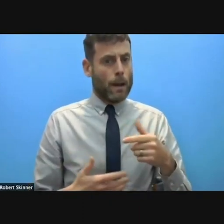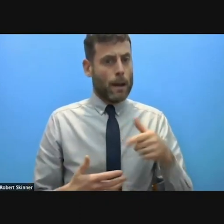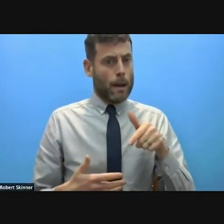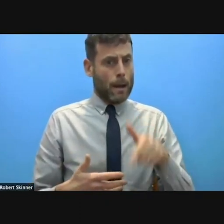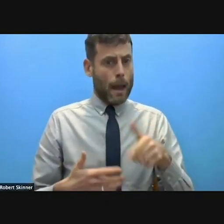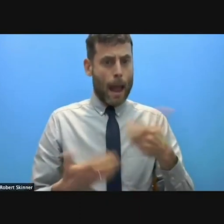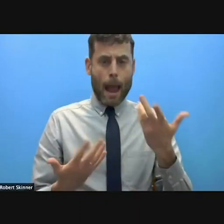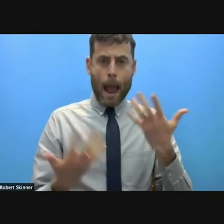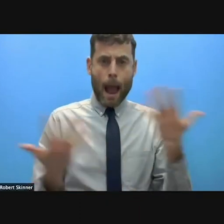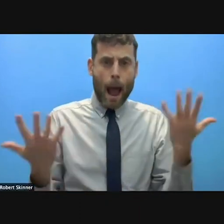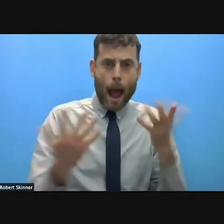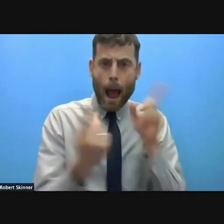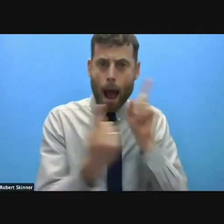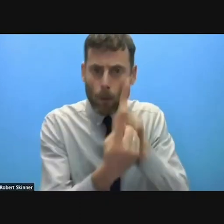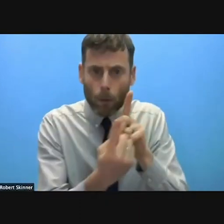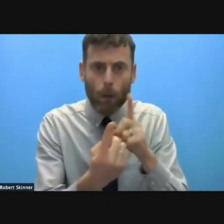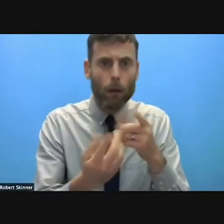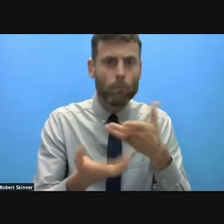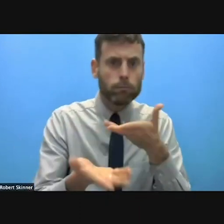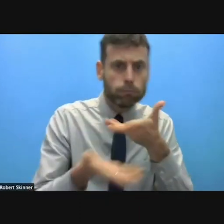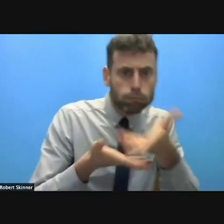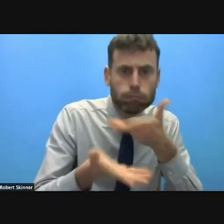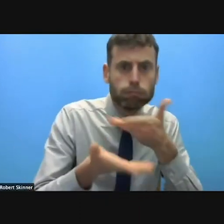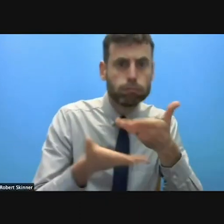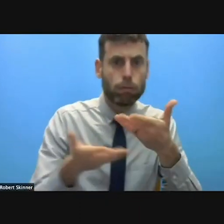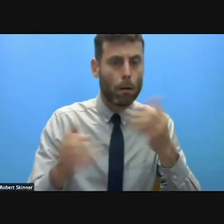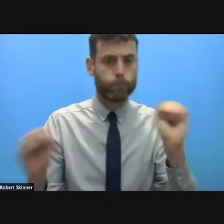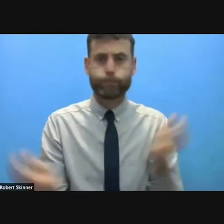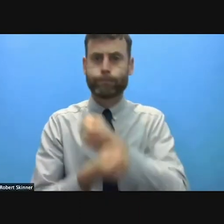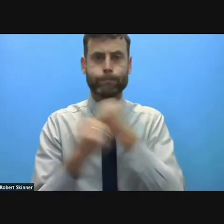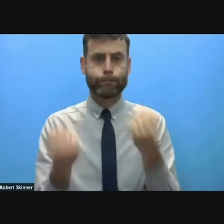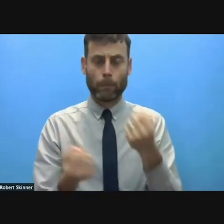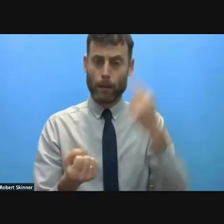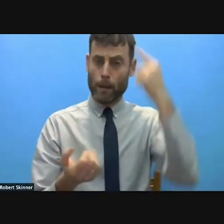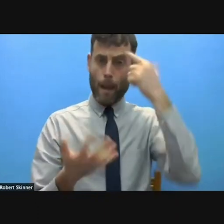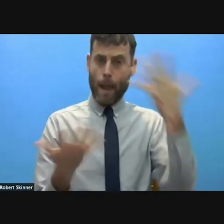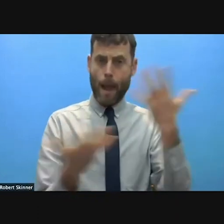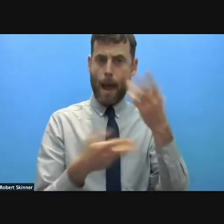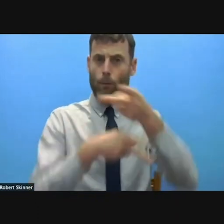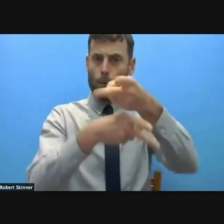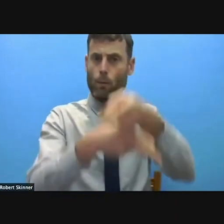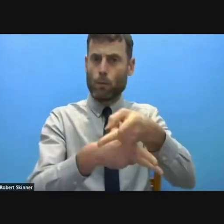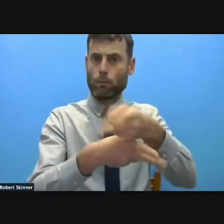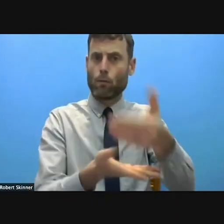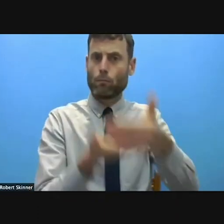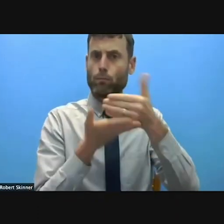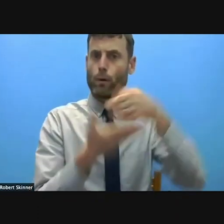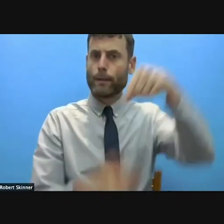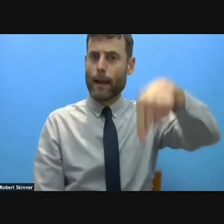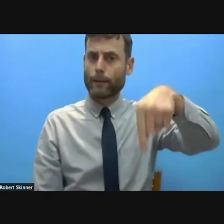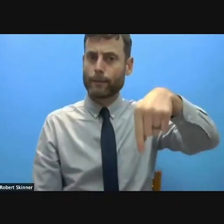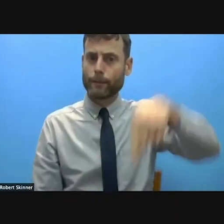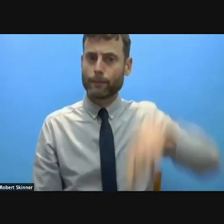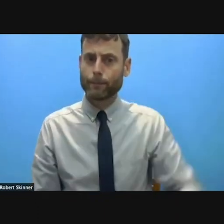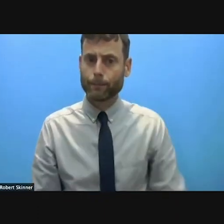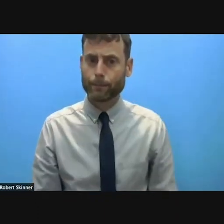because we cannot get access easily, these population to provide services, but also access,